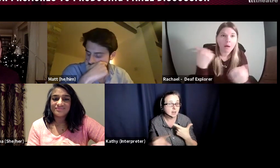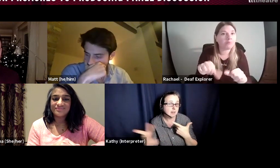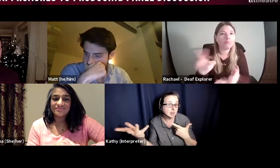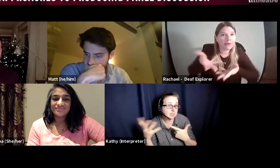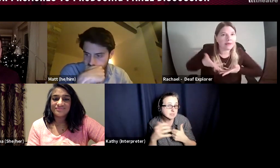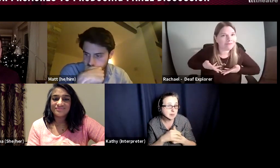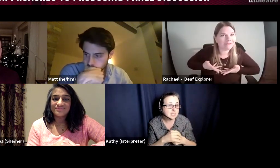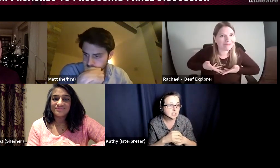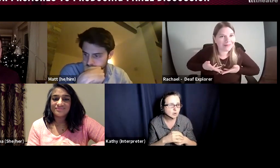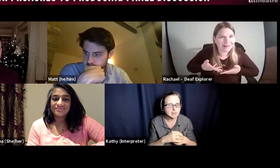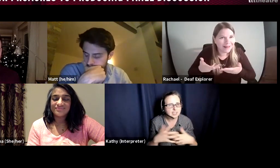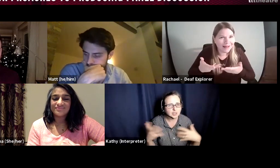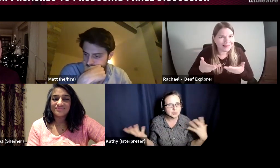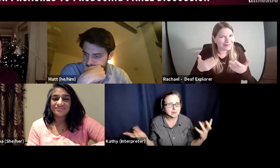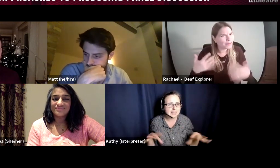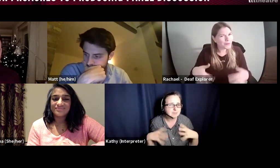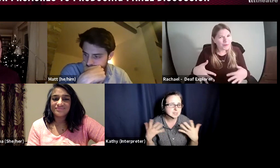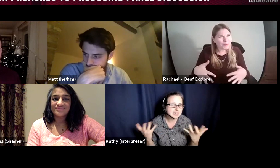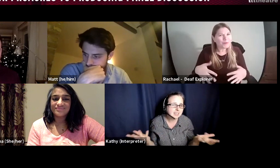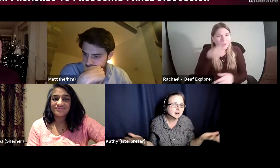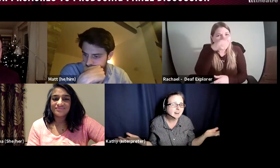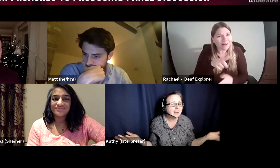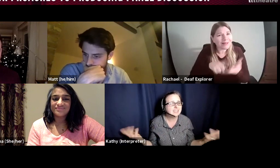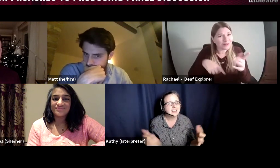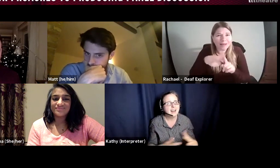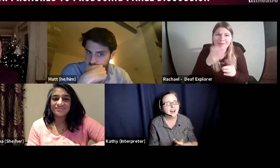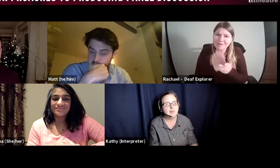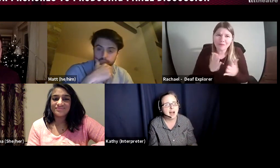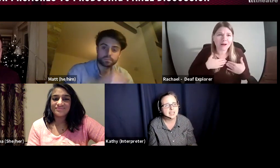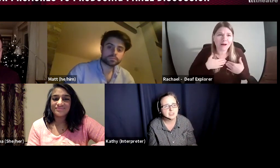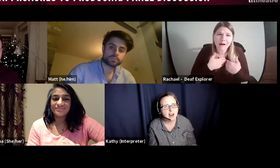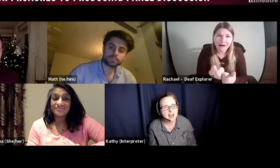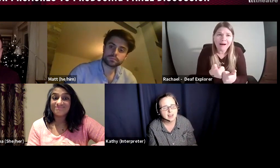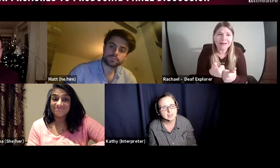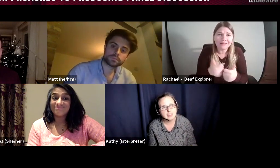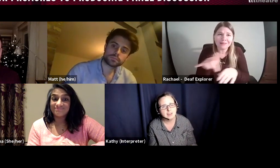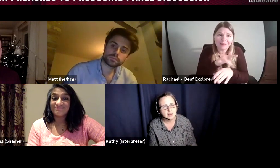can I use some space in your venue? You might get some space in kind. And it is great. I think as